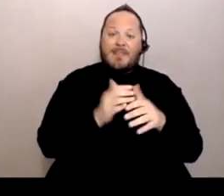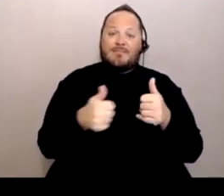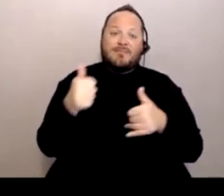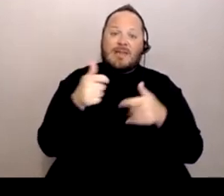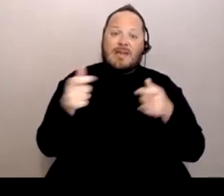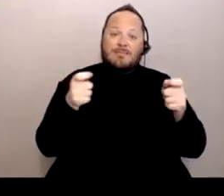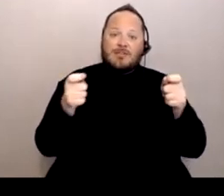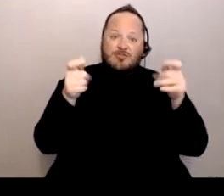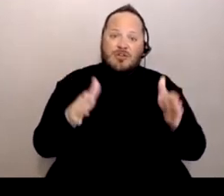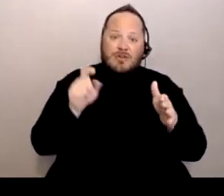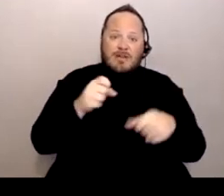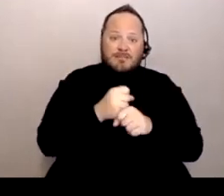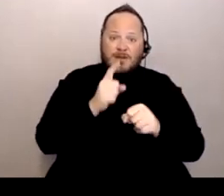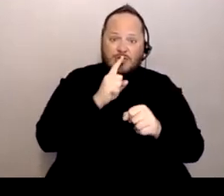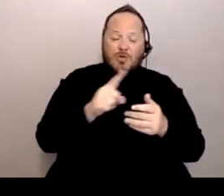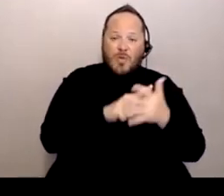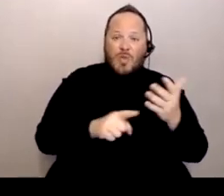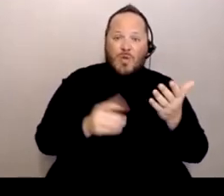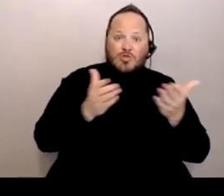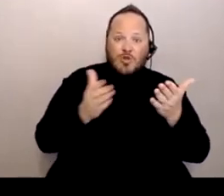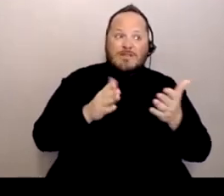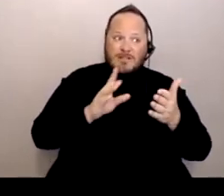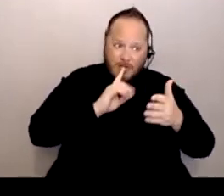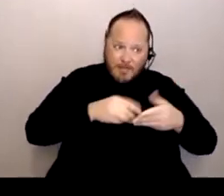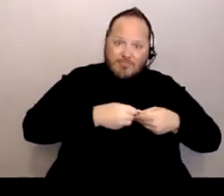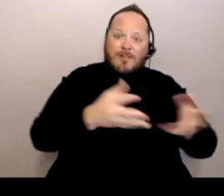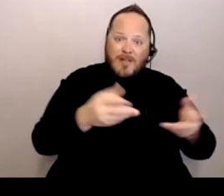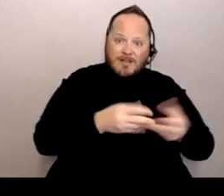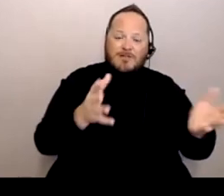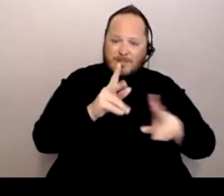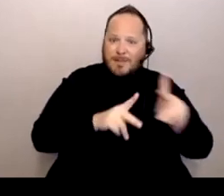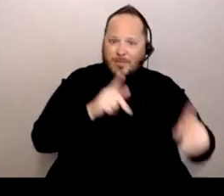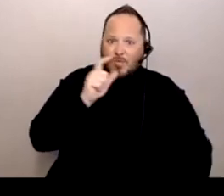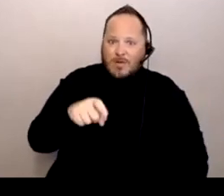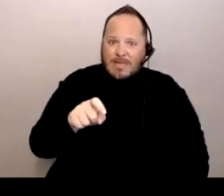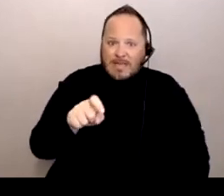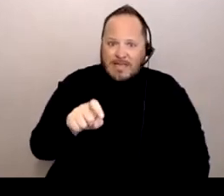that those services get out to the people that need them. But yes.